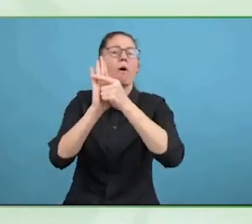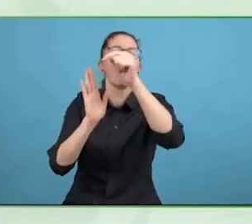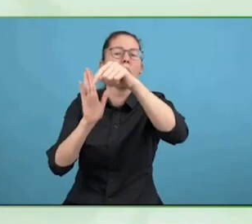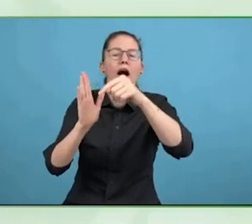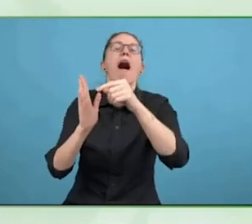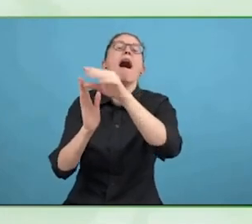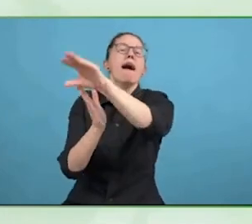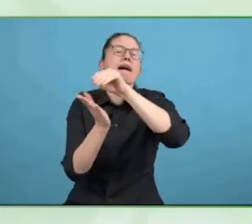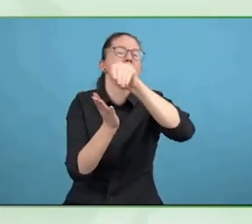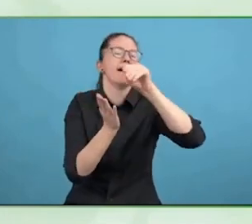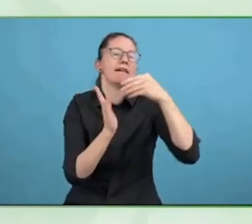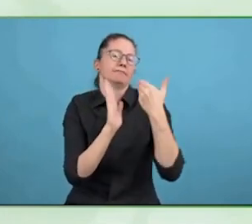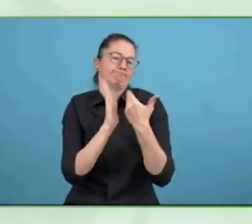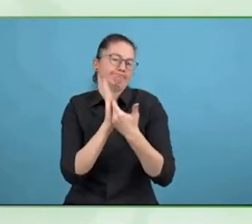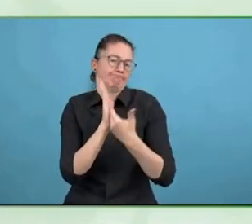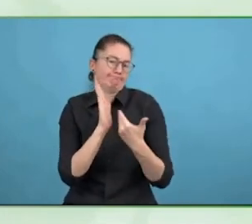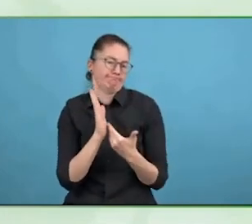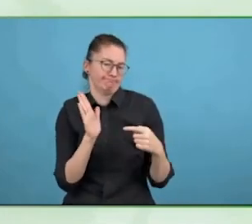with you from this conference?